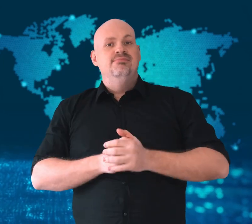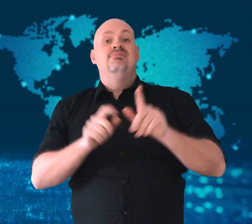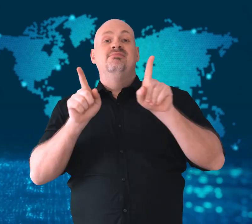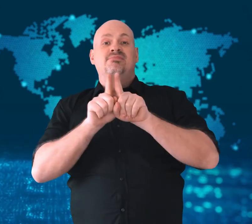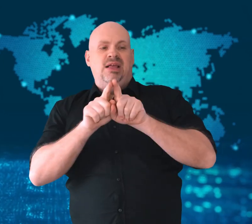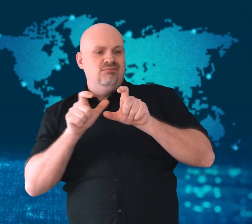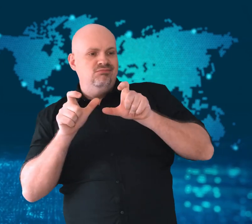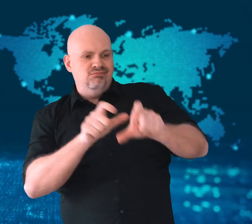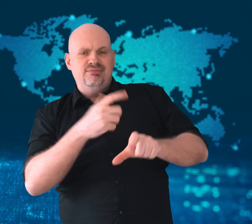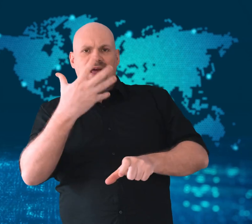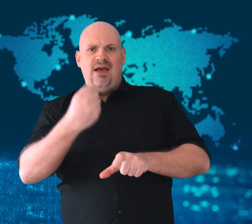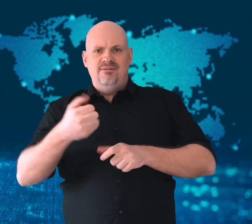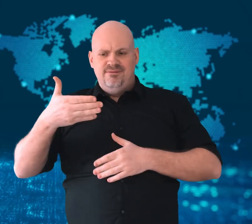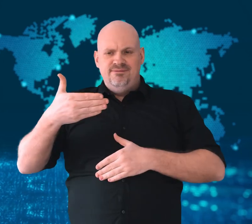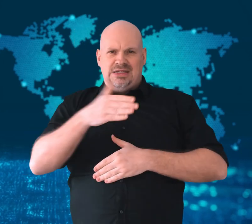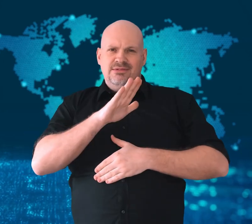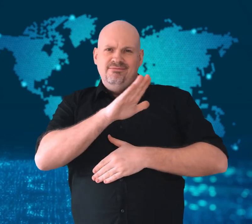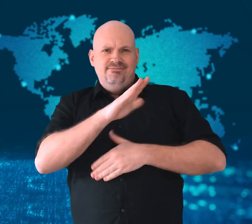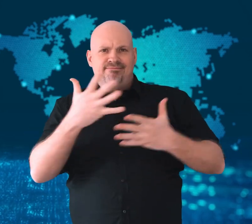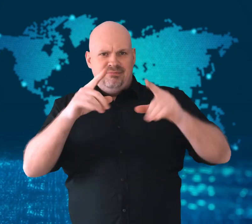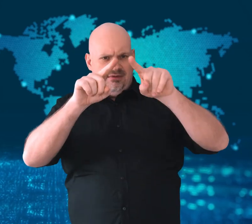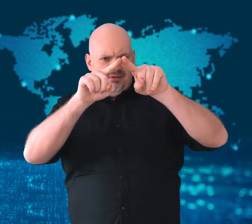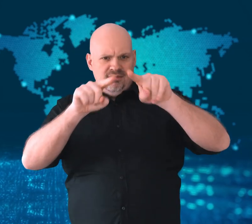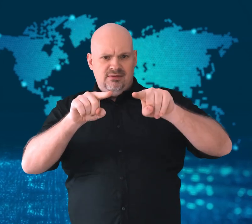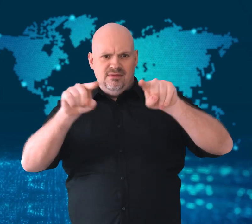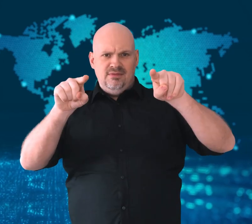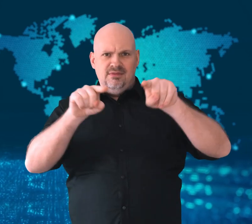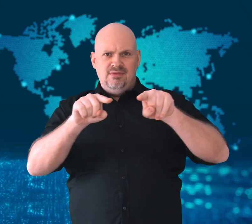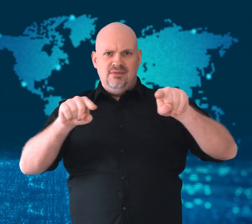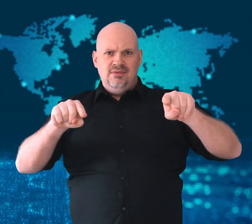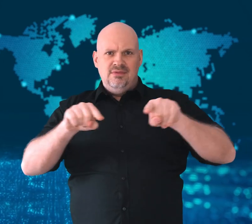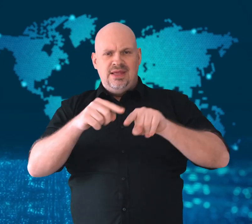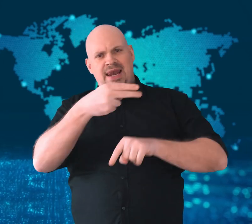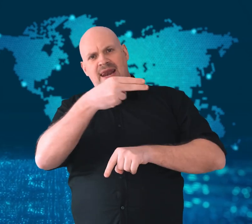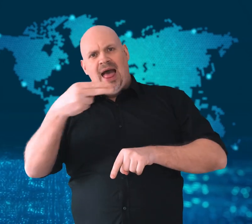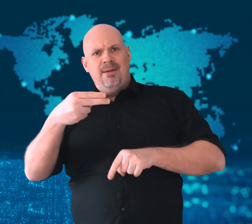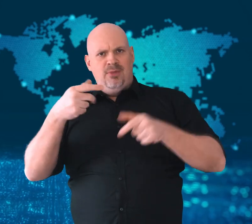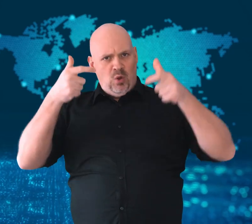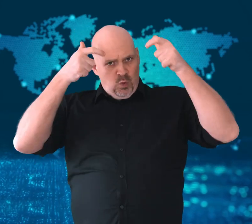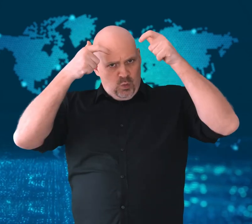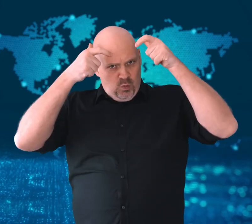preys on the coral living in the reef.